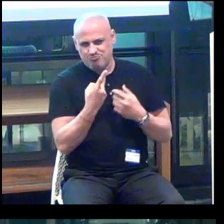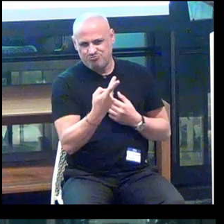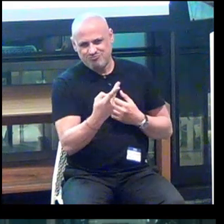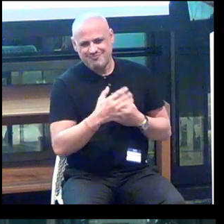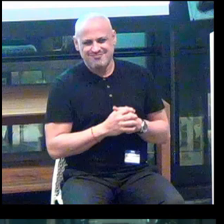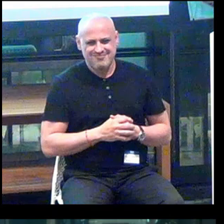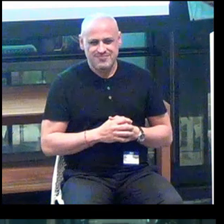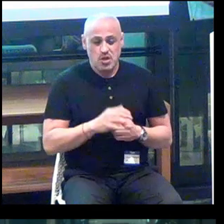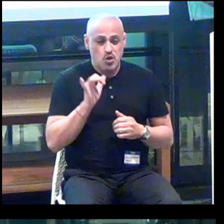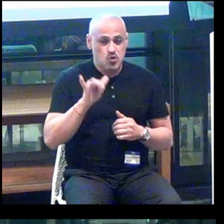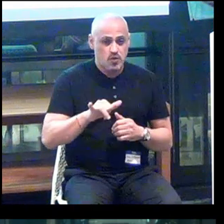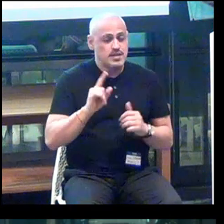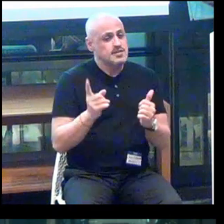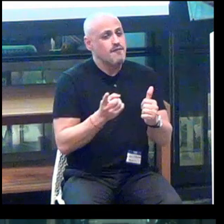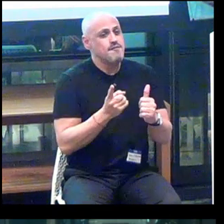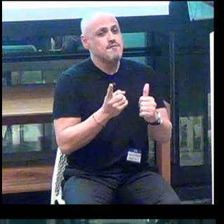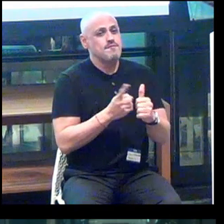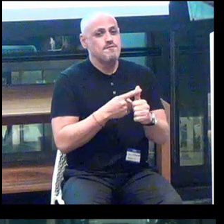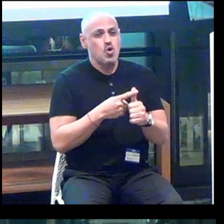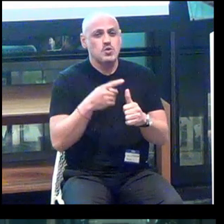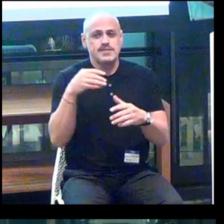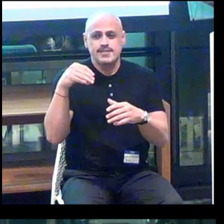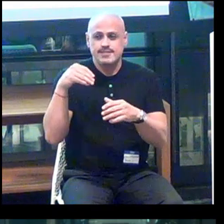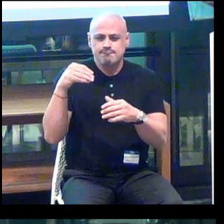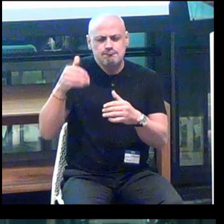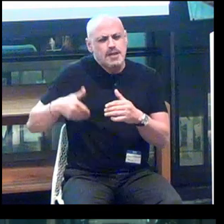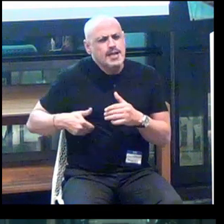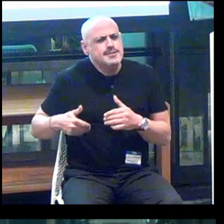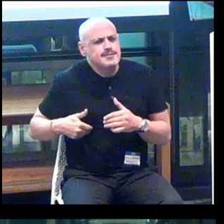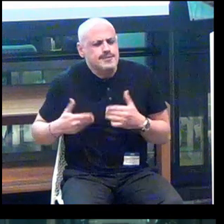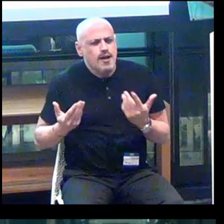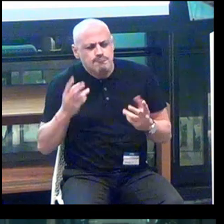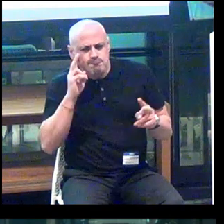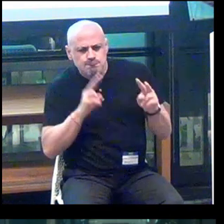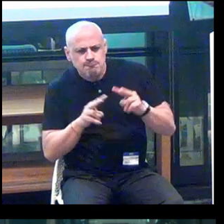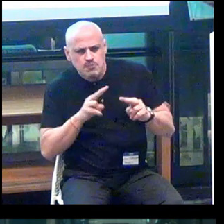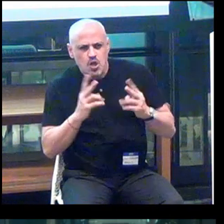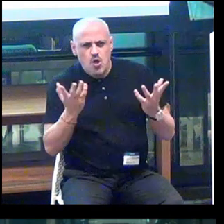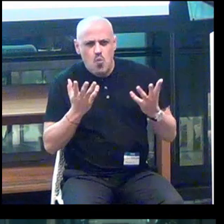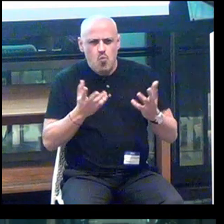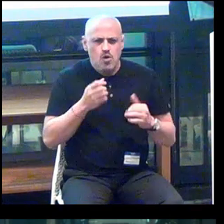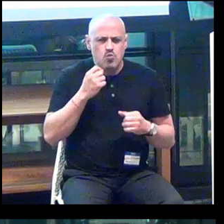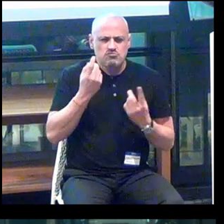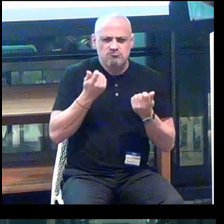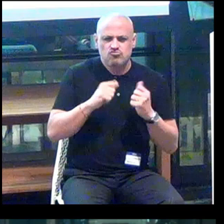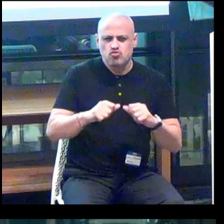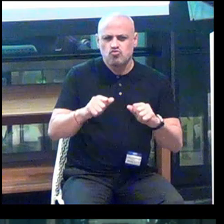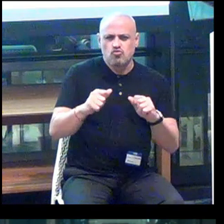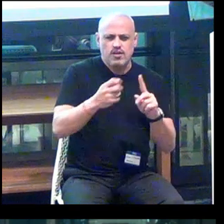So this is the first insight into what we're gleaning from the sector.